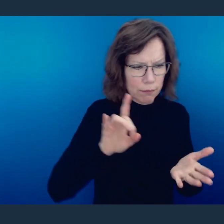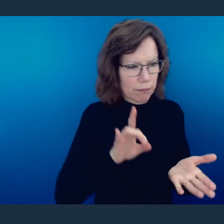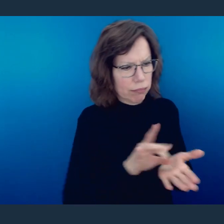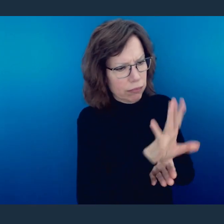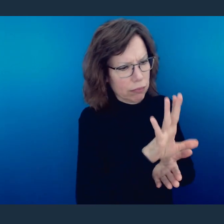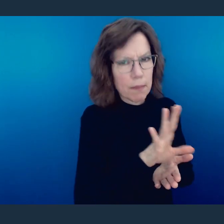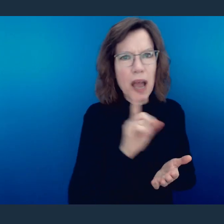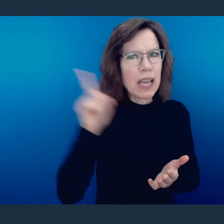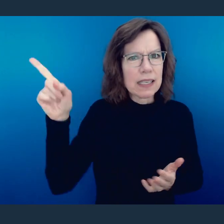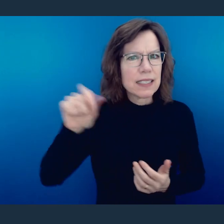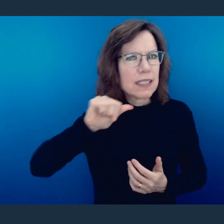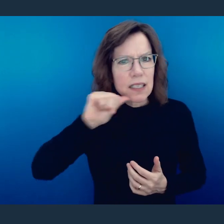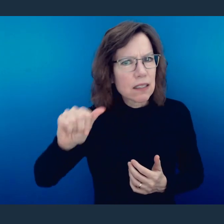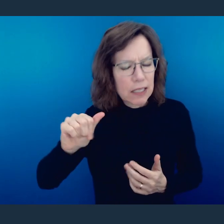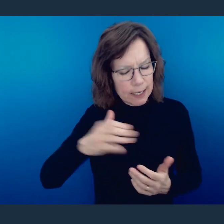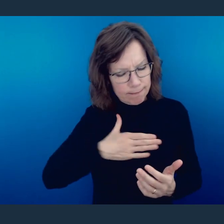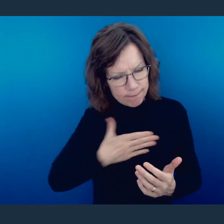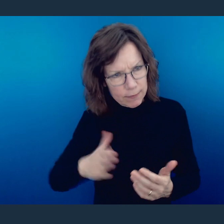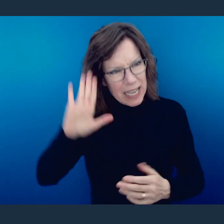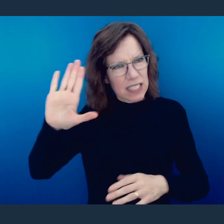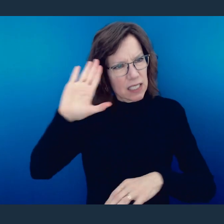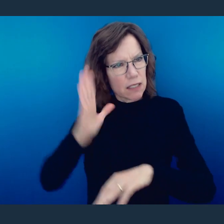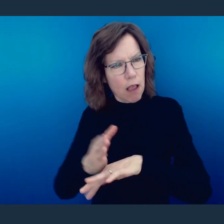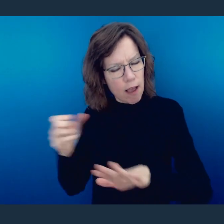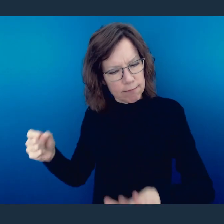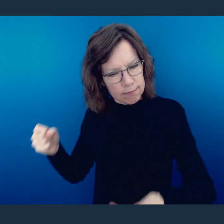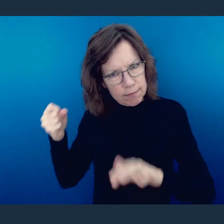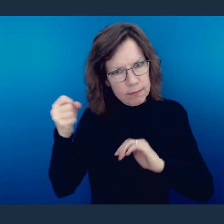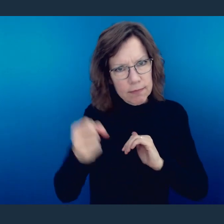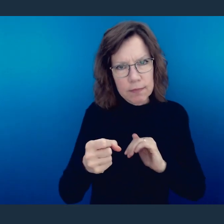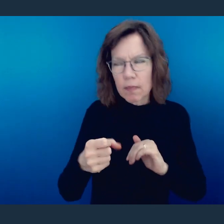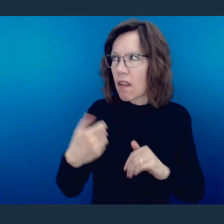His Son. And if it was true for them, that they need